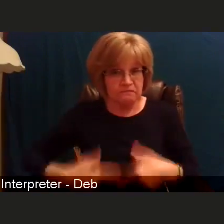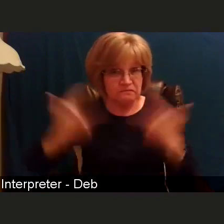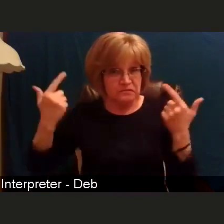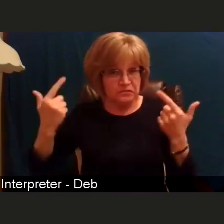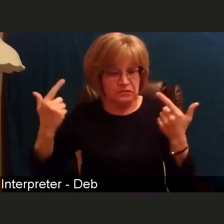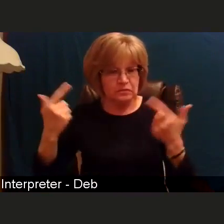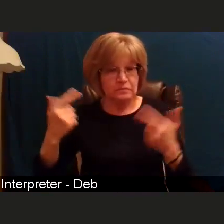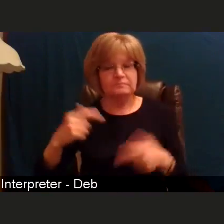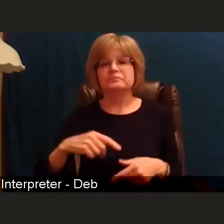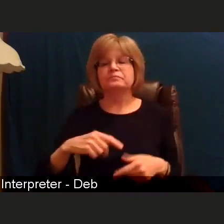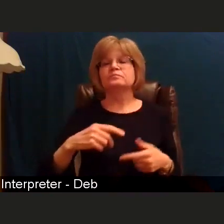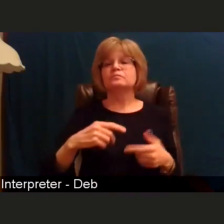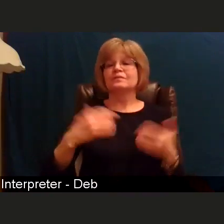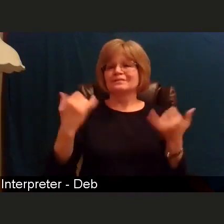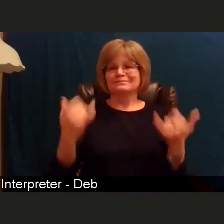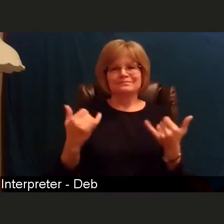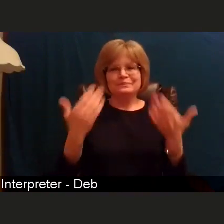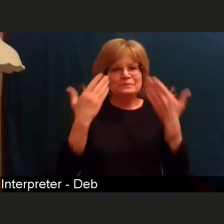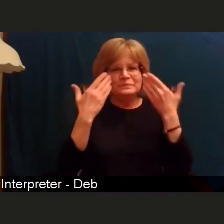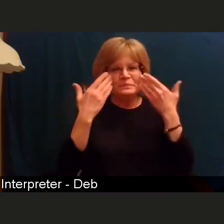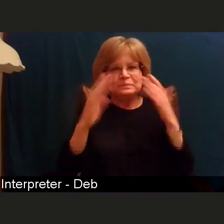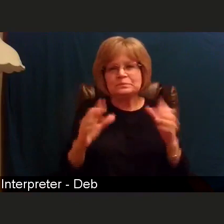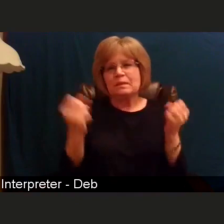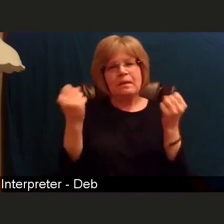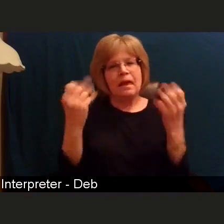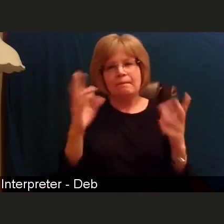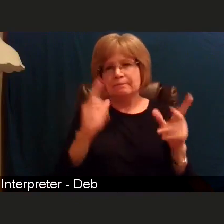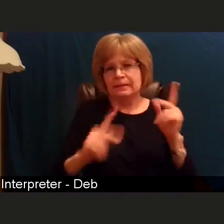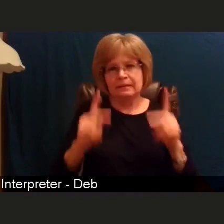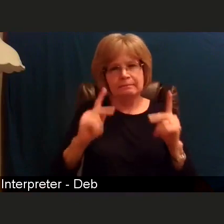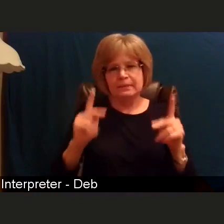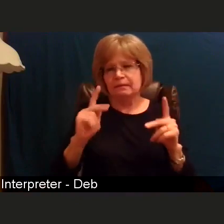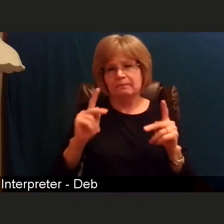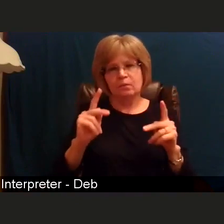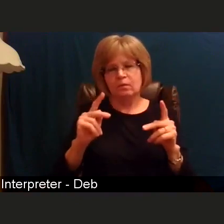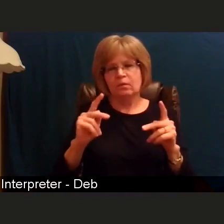right now that it does provide a lifelong immunity for,